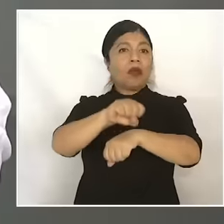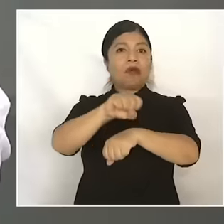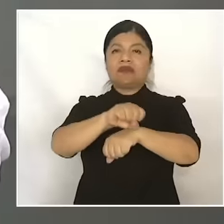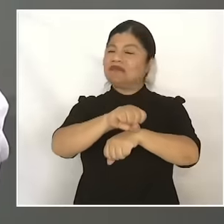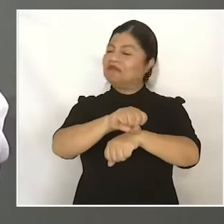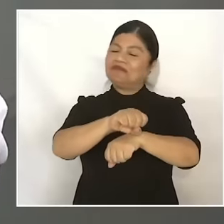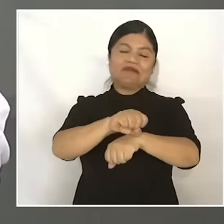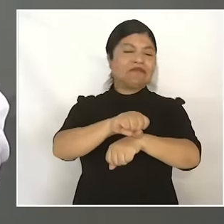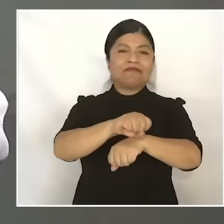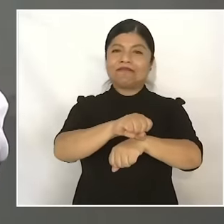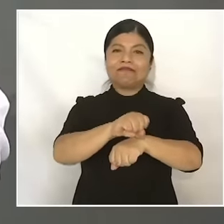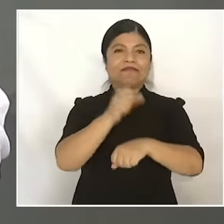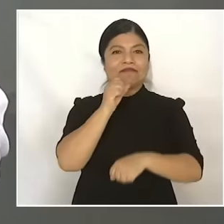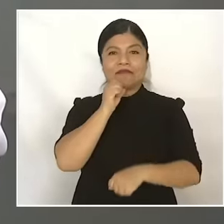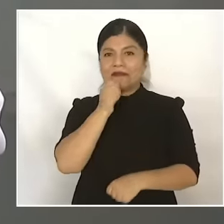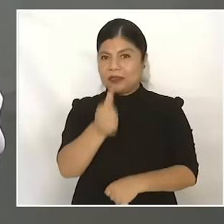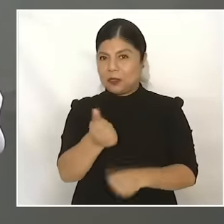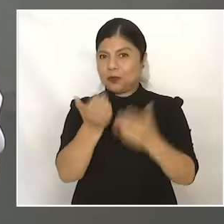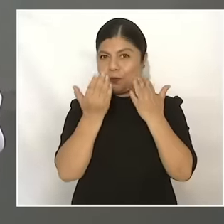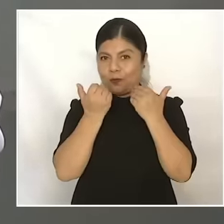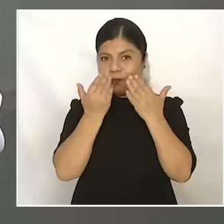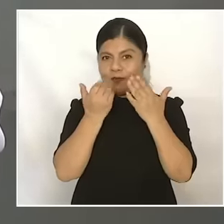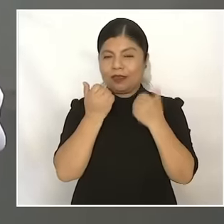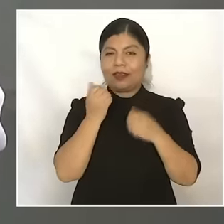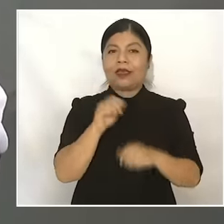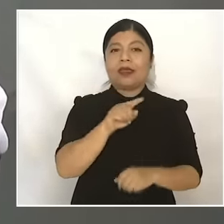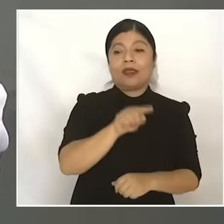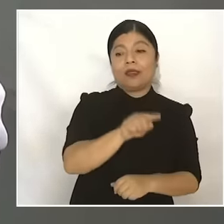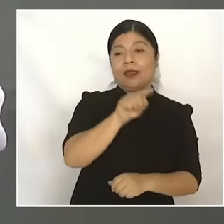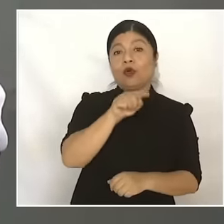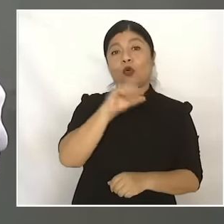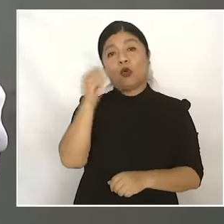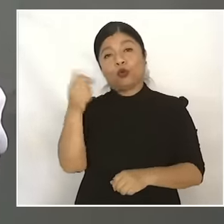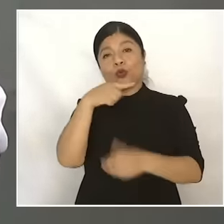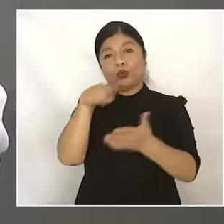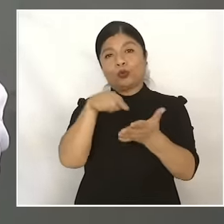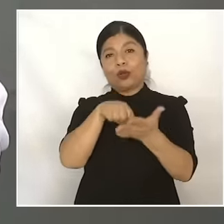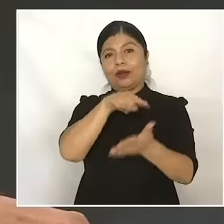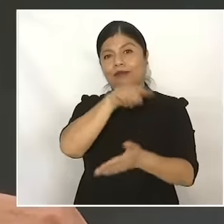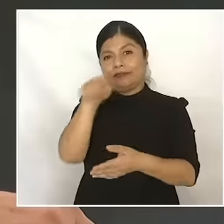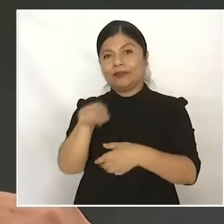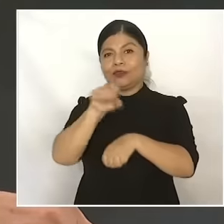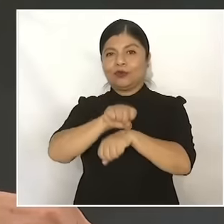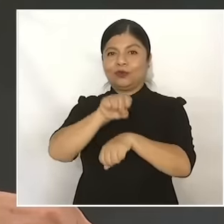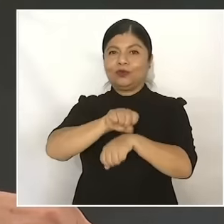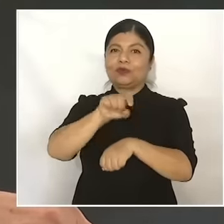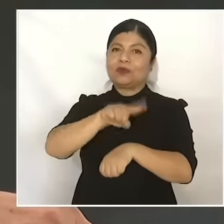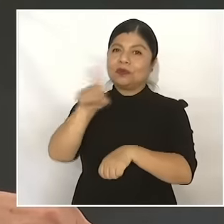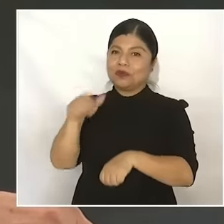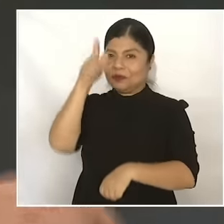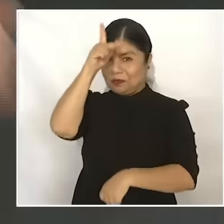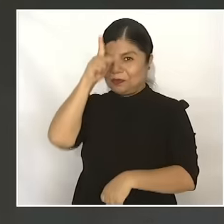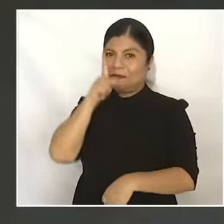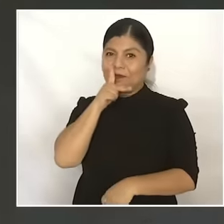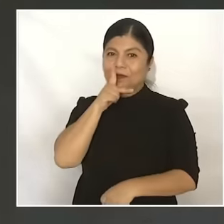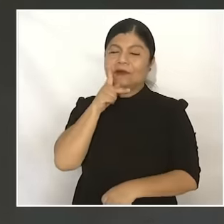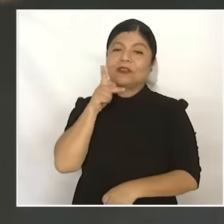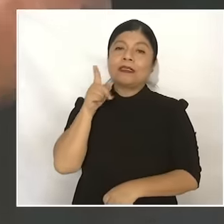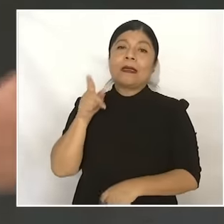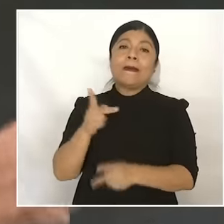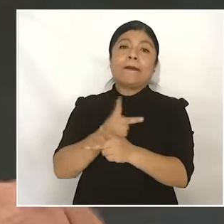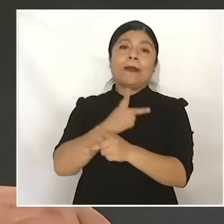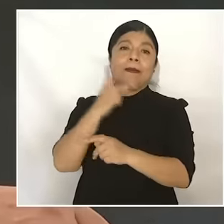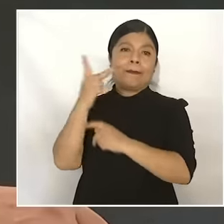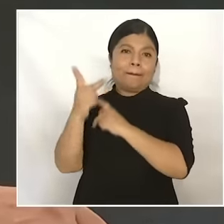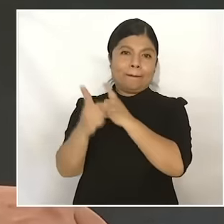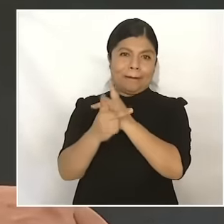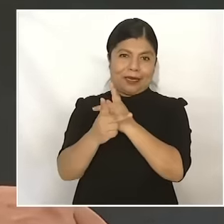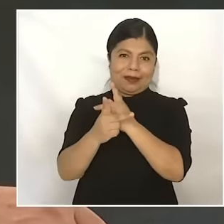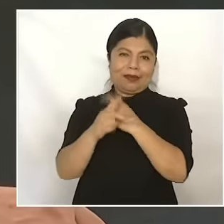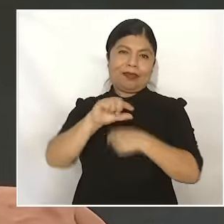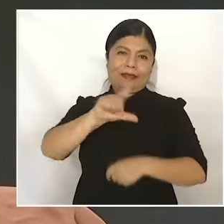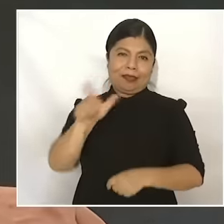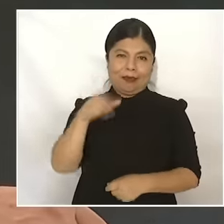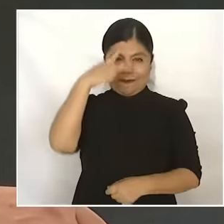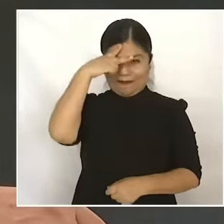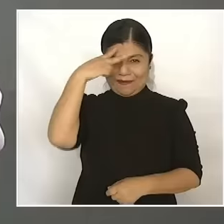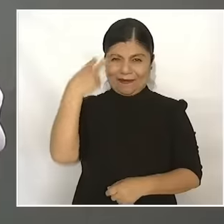secondary school and then high school in Villahermosa and at UNAM I have a degree in